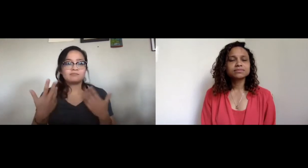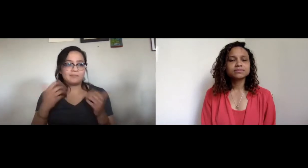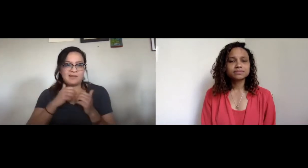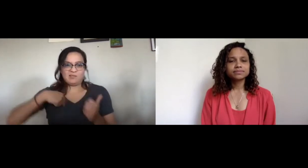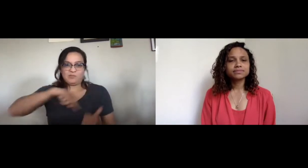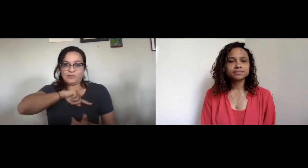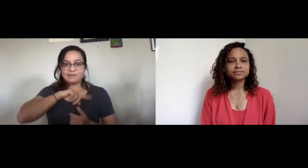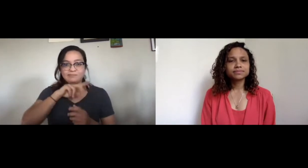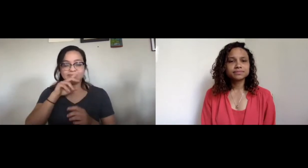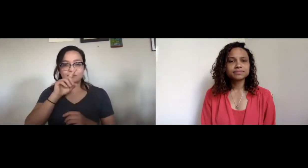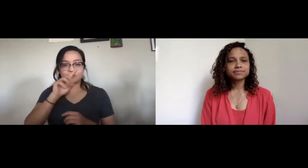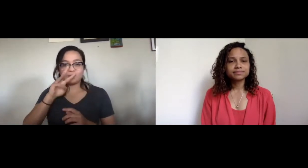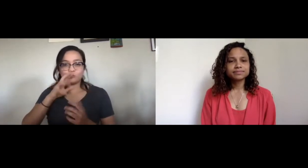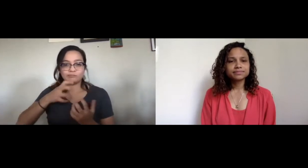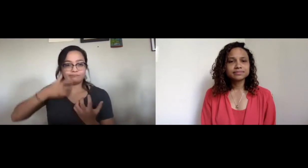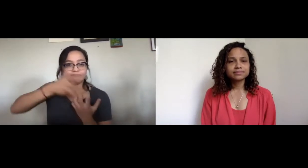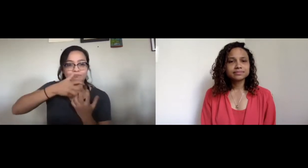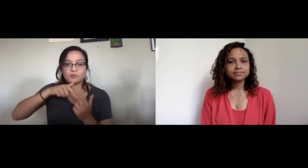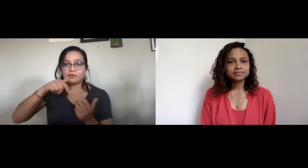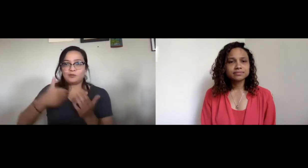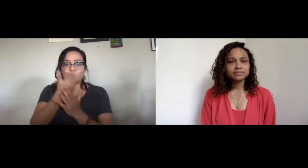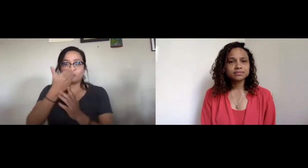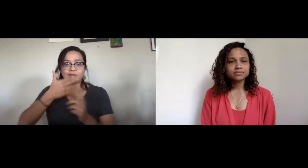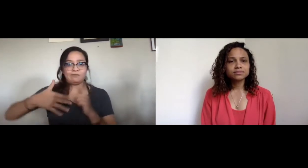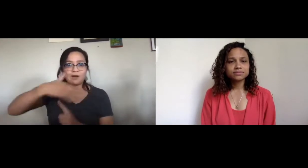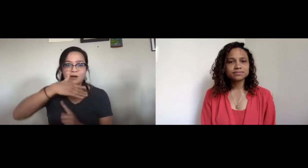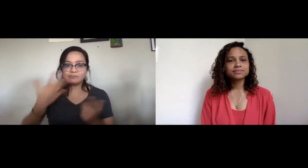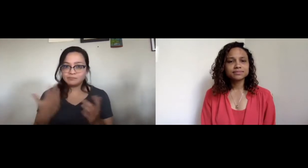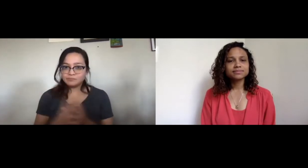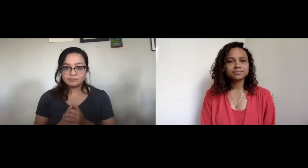and how we're adjusting to this new environment.